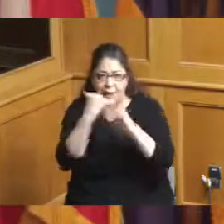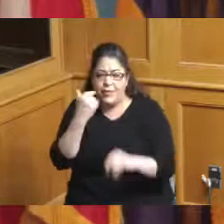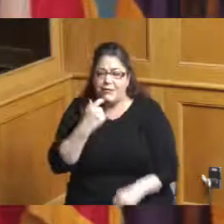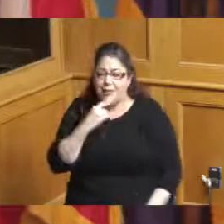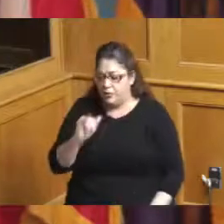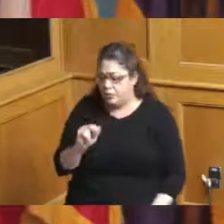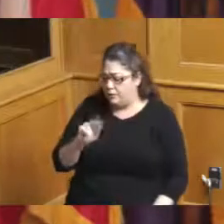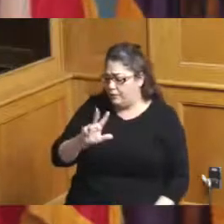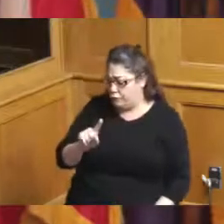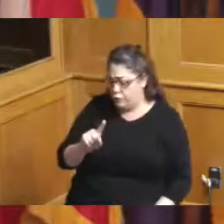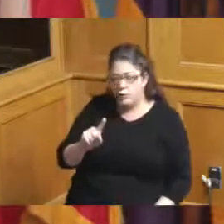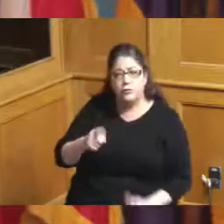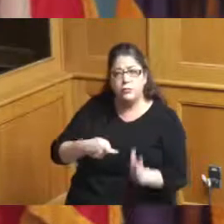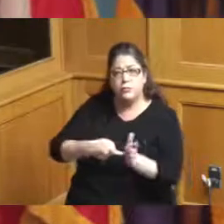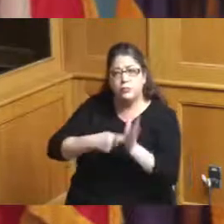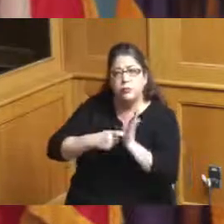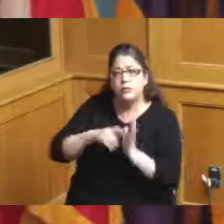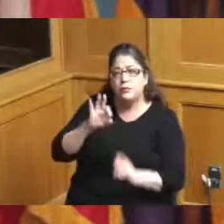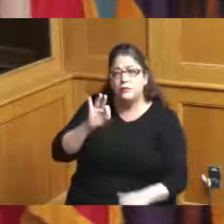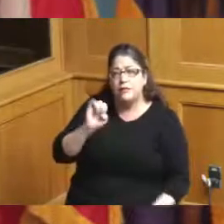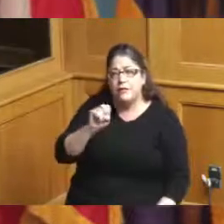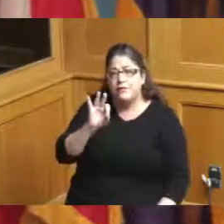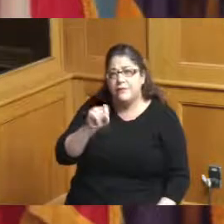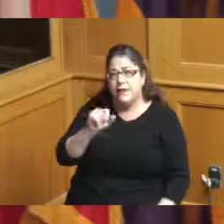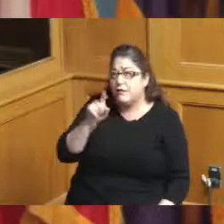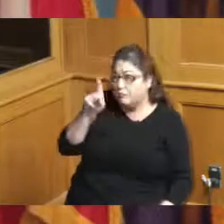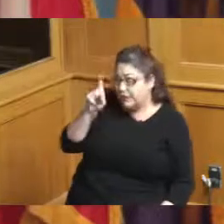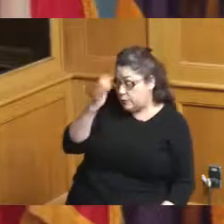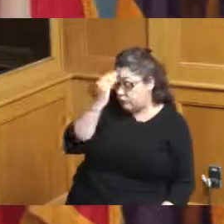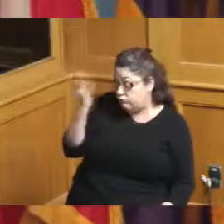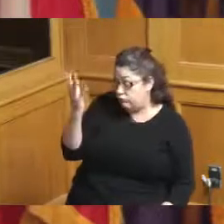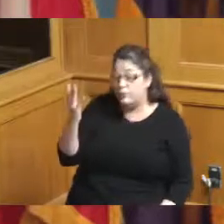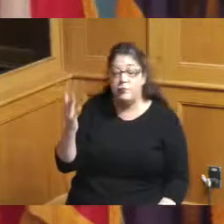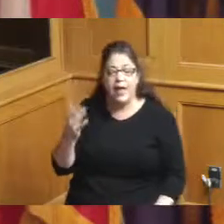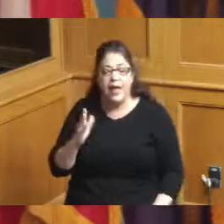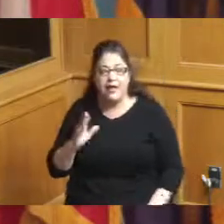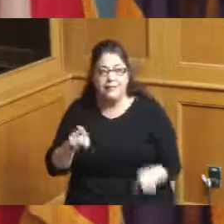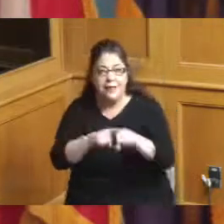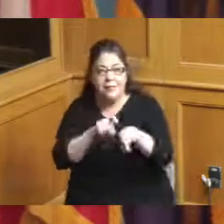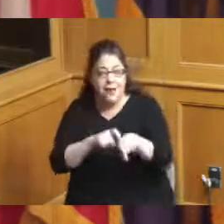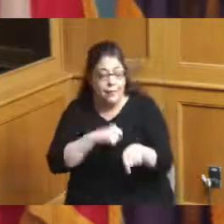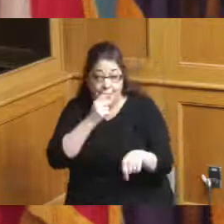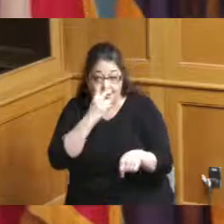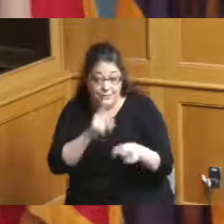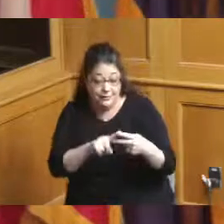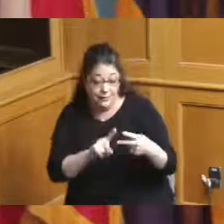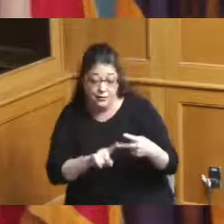31st FIFA needed to know this at the same time I don't see anything where FIFA said we need to